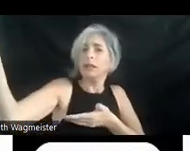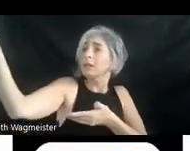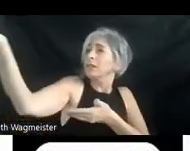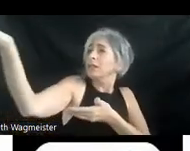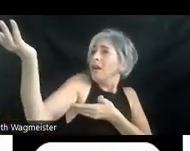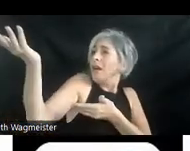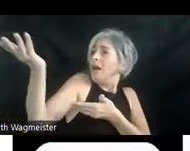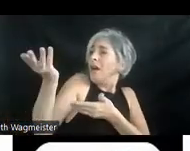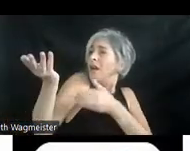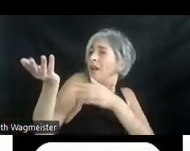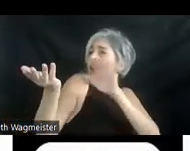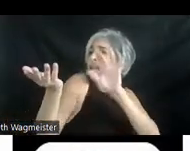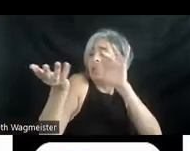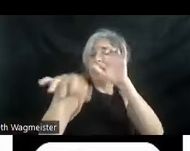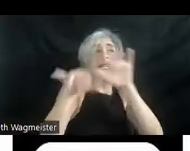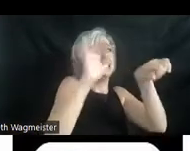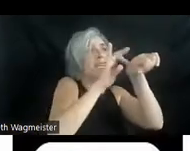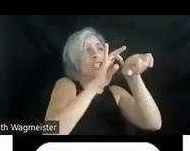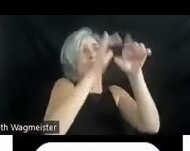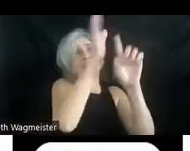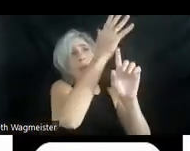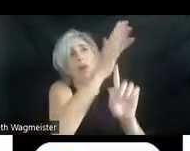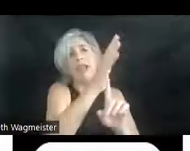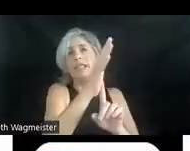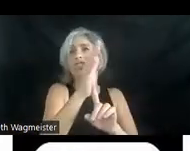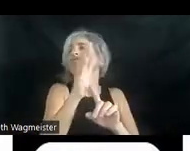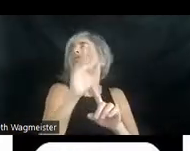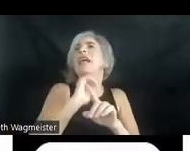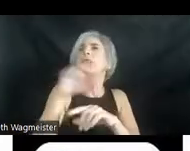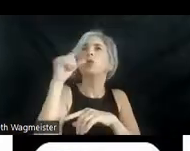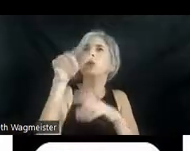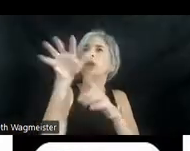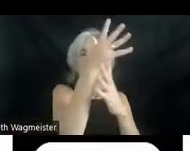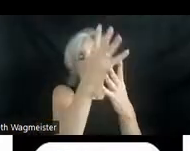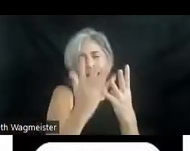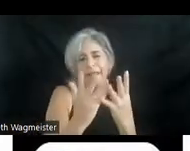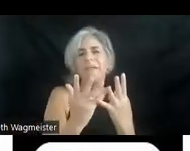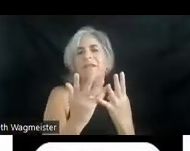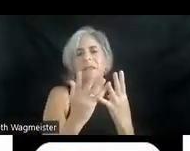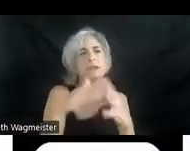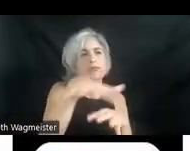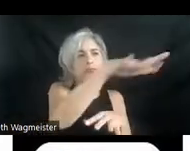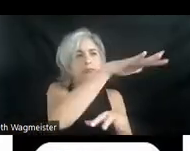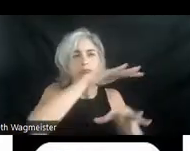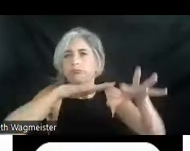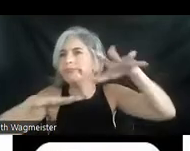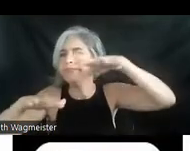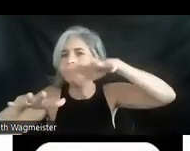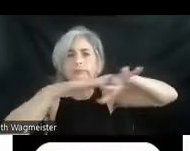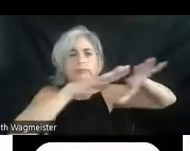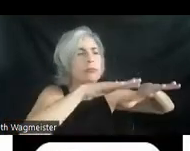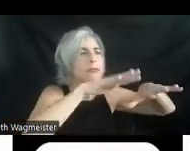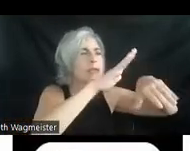touches a branch and runs his fingers over wide green leaves. He pats his hand down the